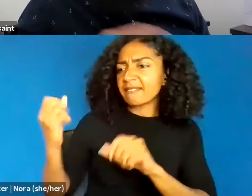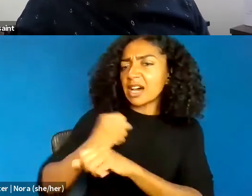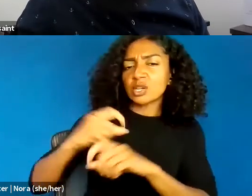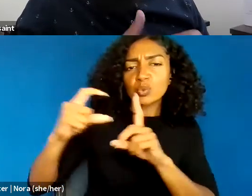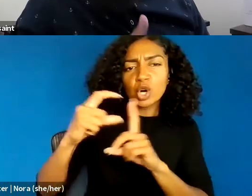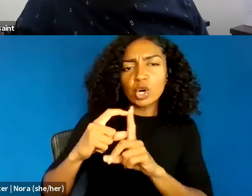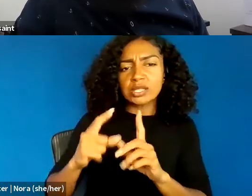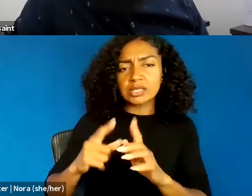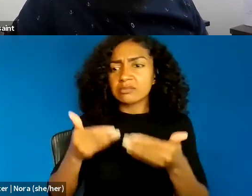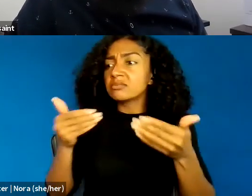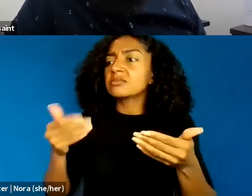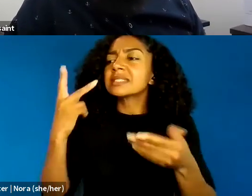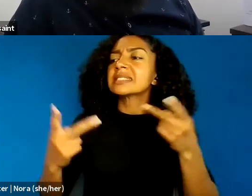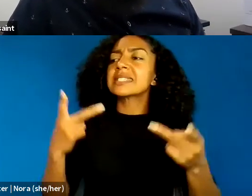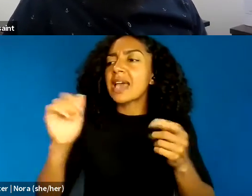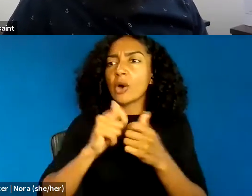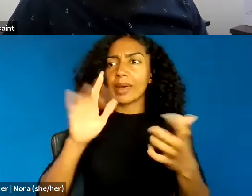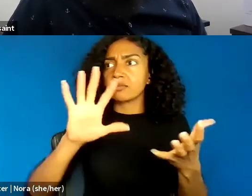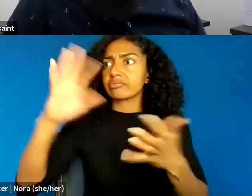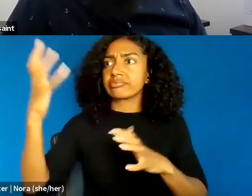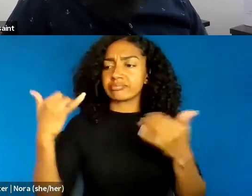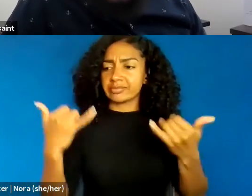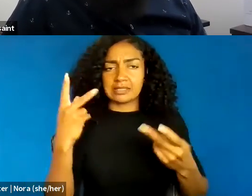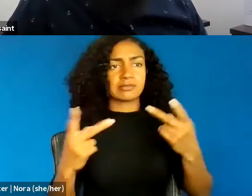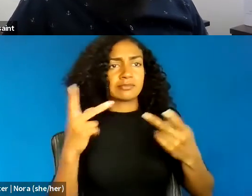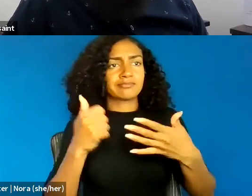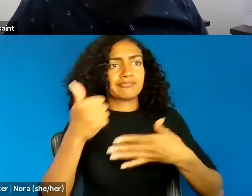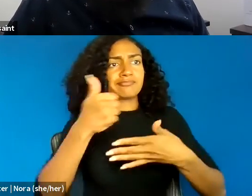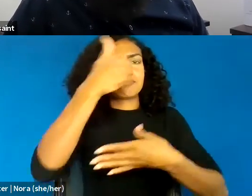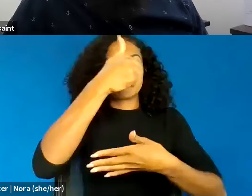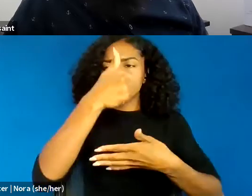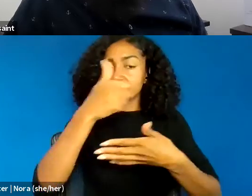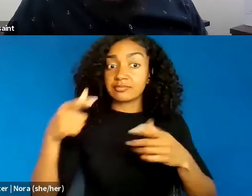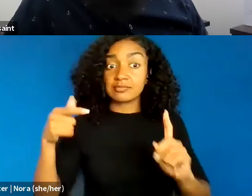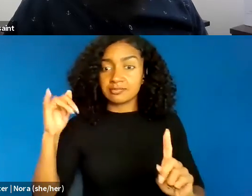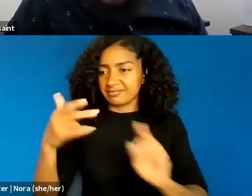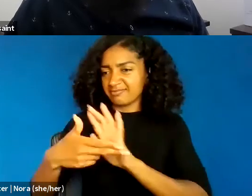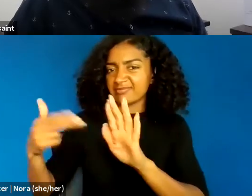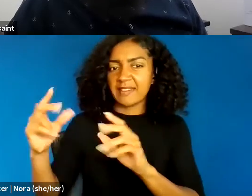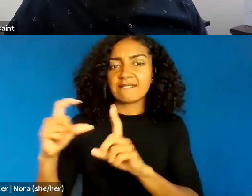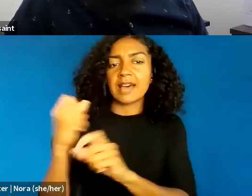of the hierarchical social order. Another reason for the ambiguity of anti-racist speech as fighting words